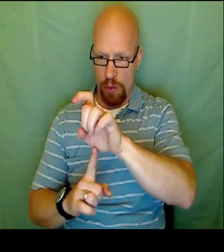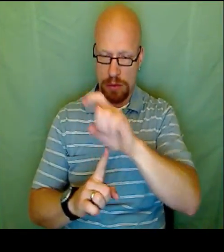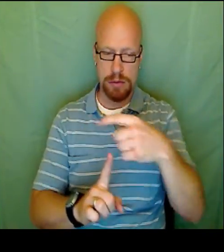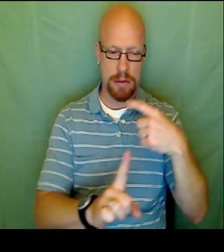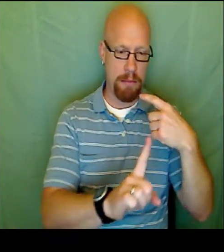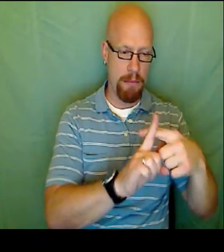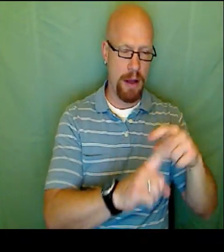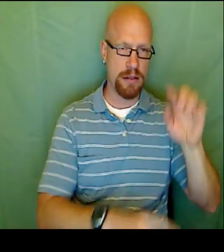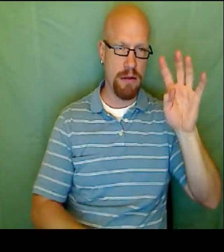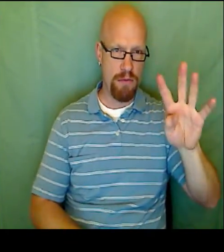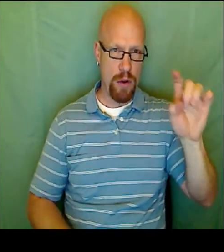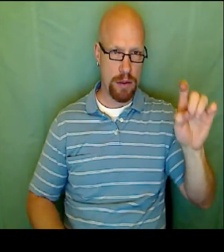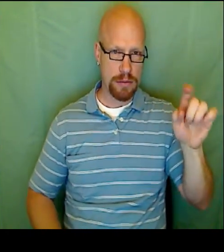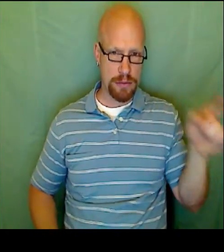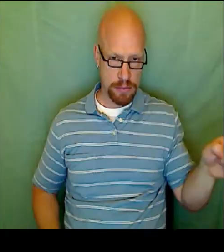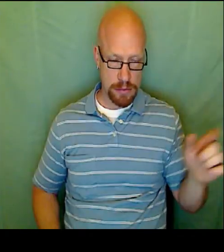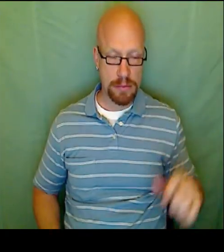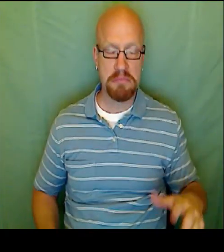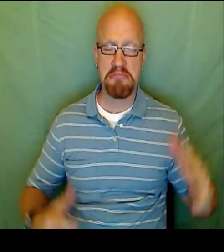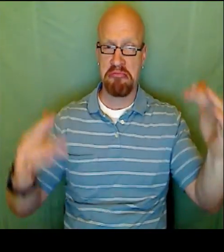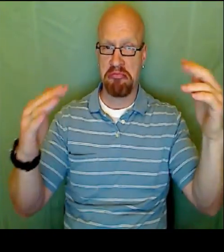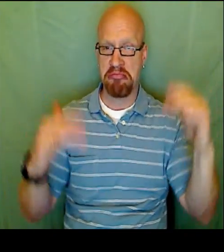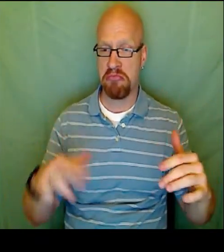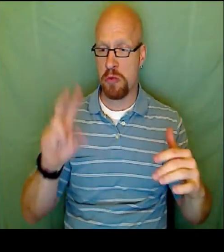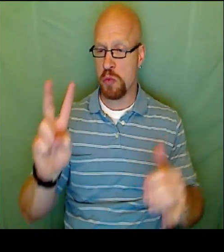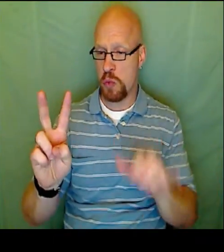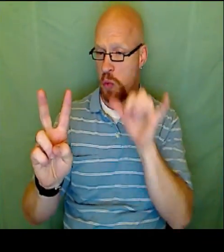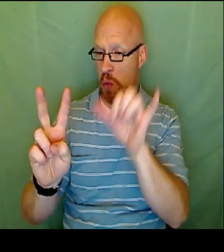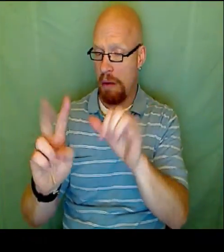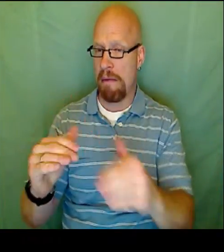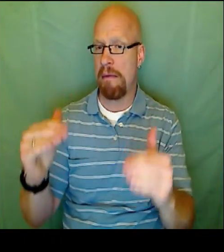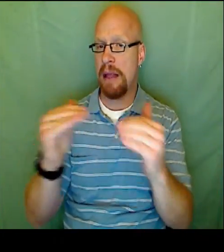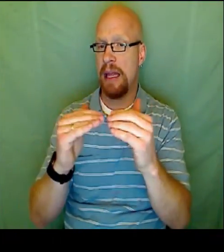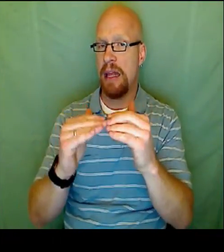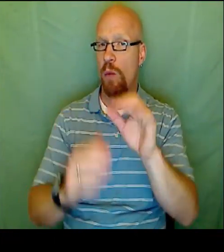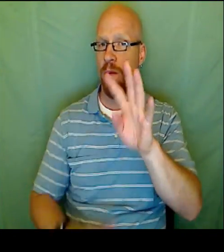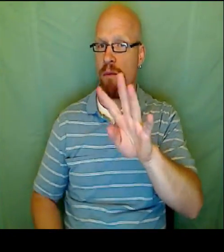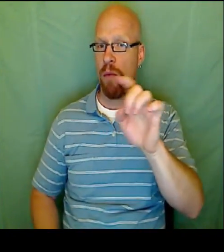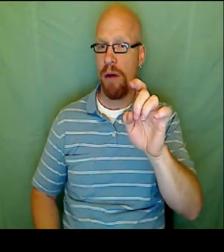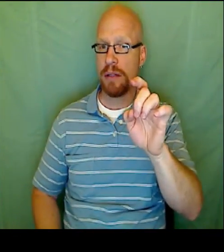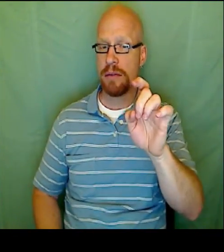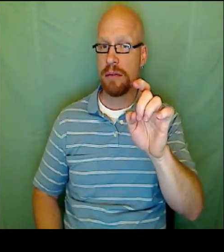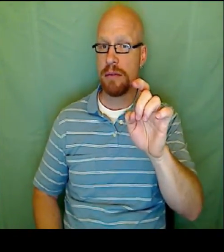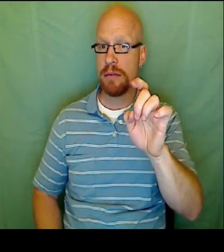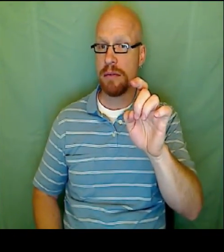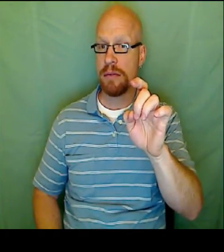So I apply the opposite of negative four X. I add four X to both sides.